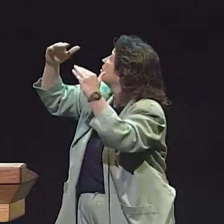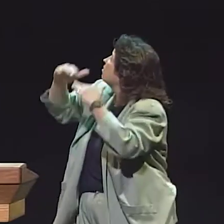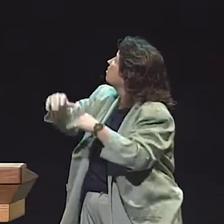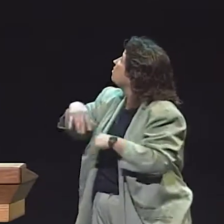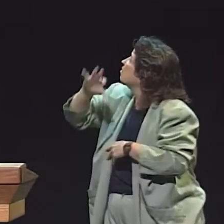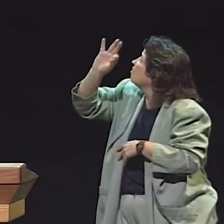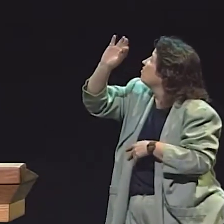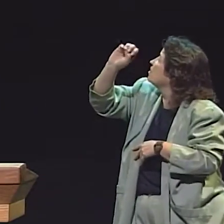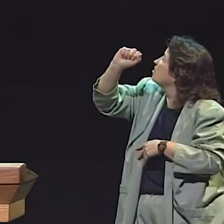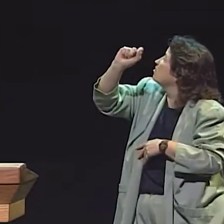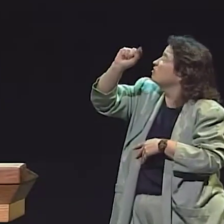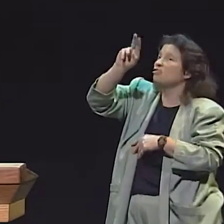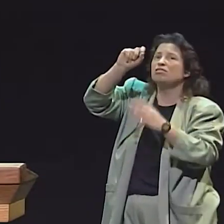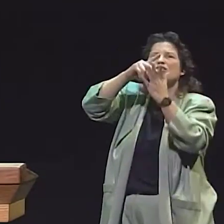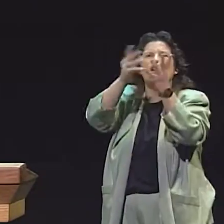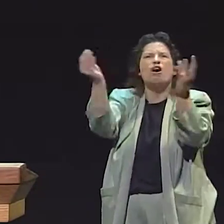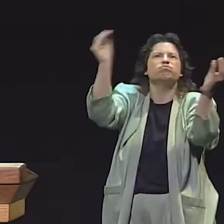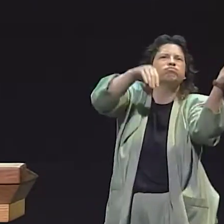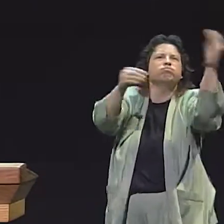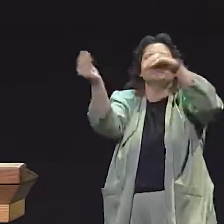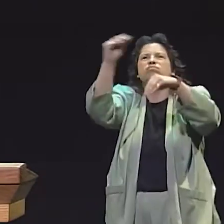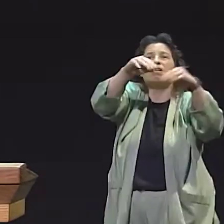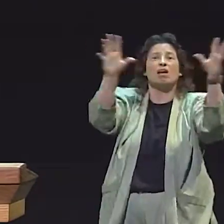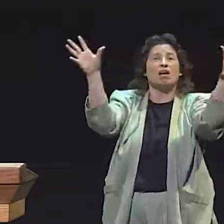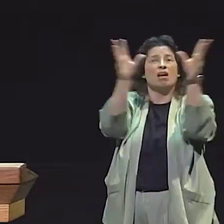WHO HAD HEARING PARENTS WHO DID NOT SIGN